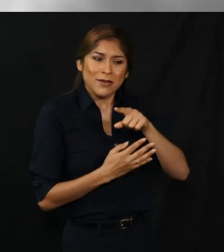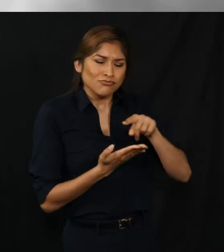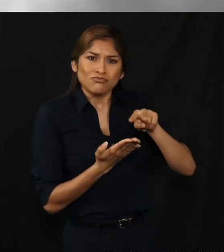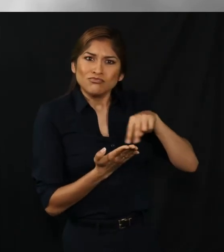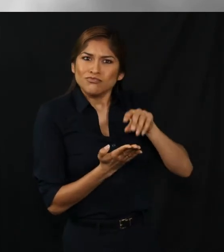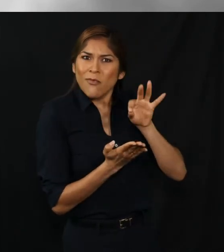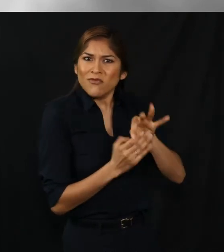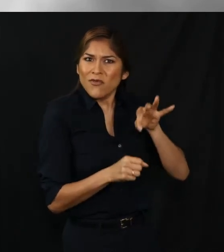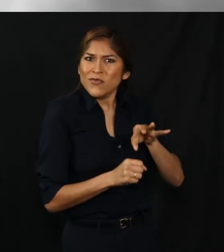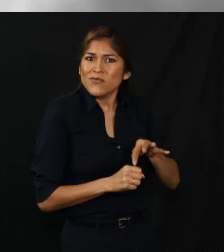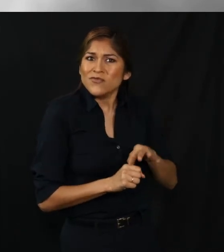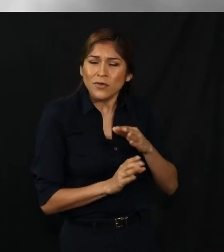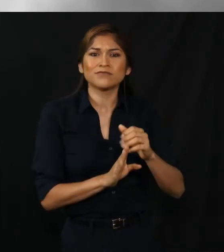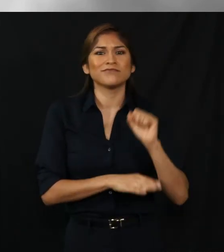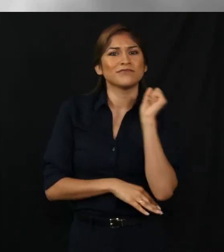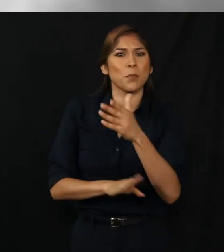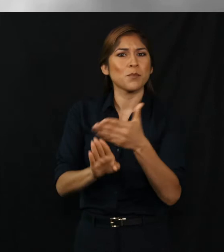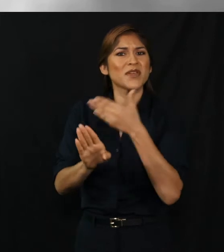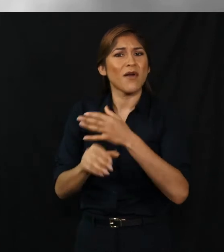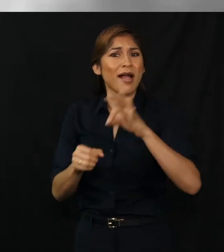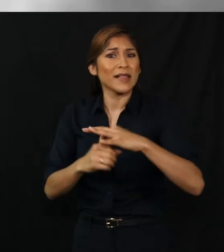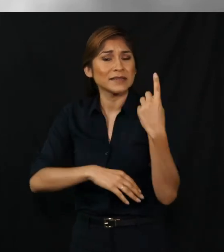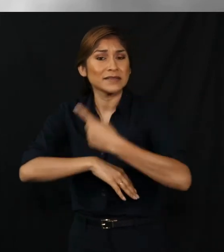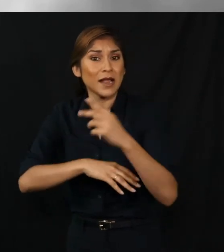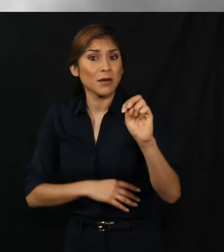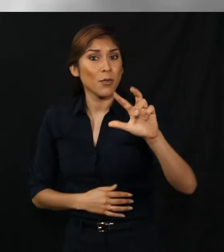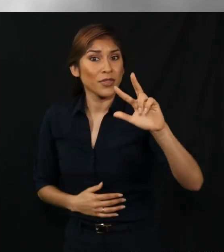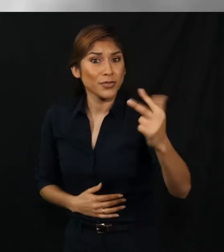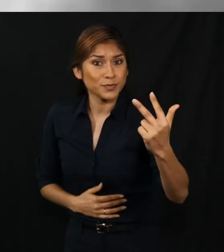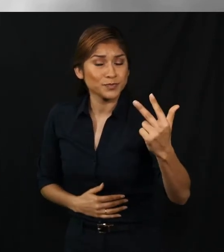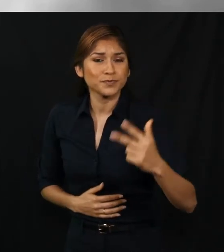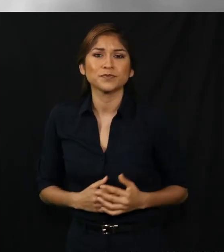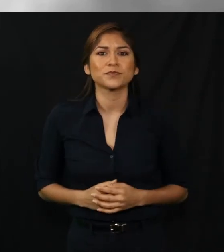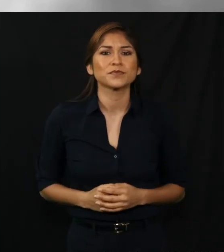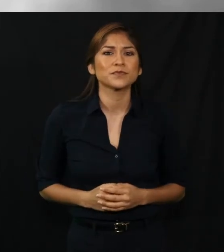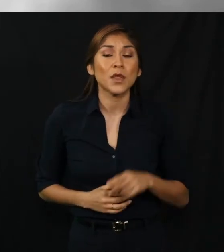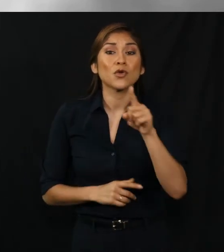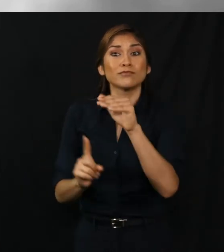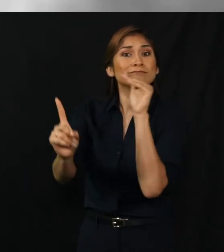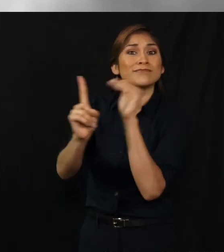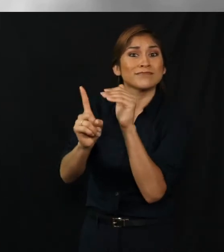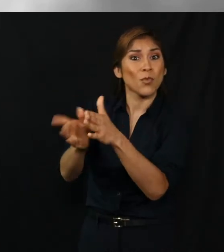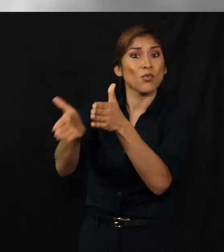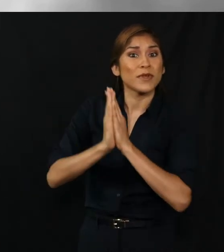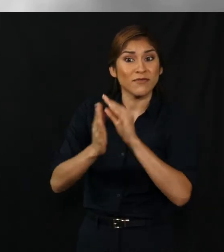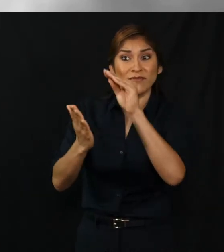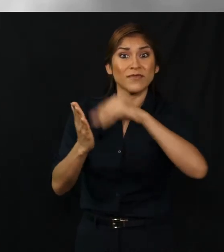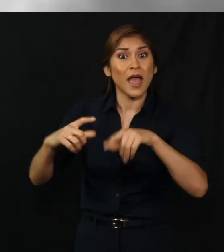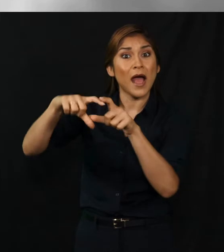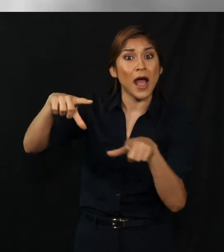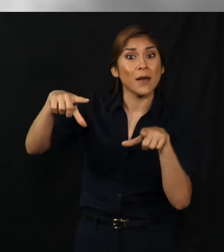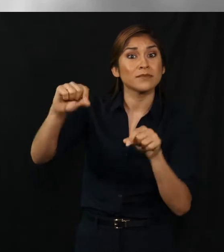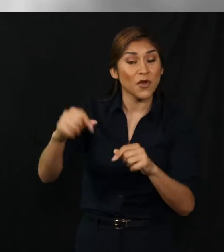an absentee valley so that you receive it and have time to return it by election day on November 3rd.